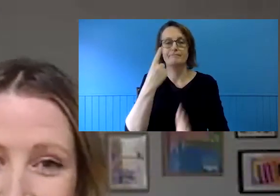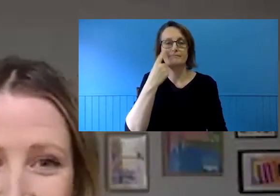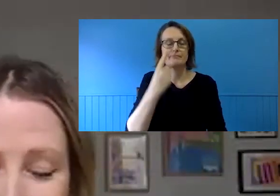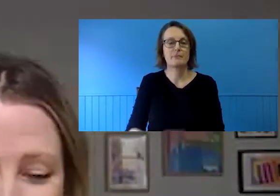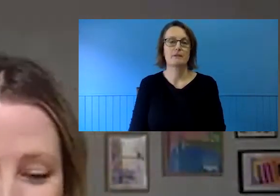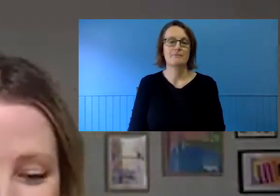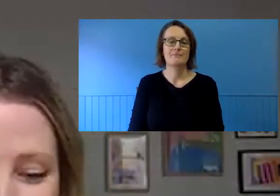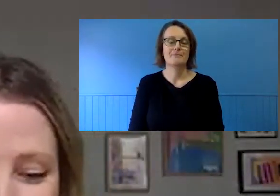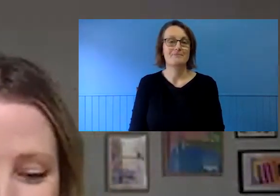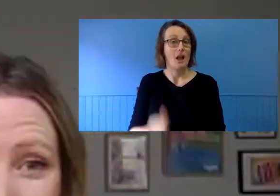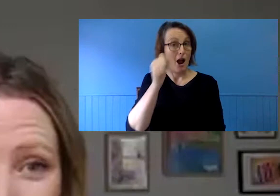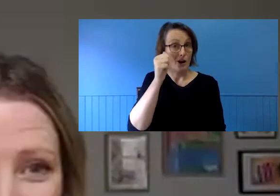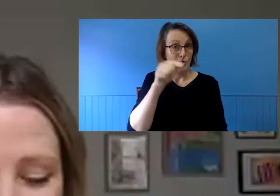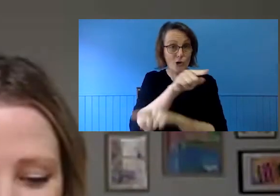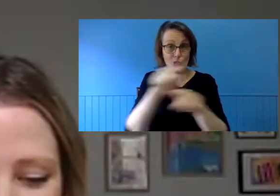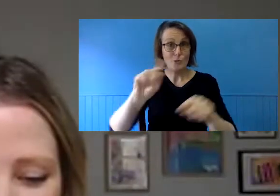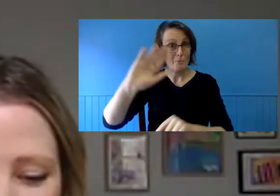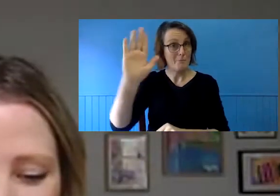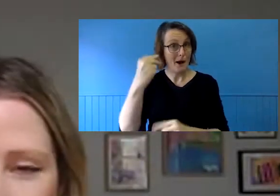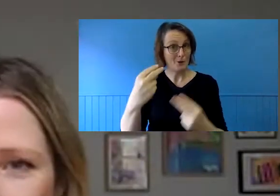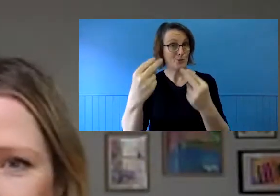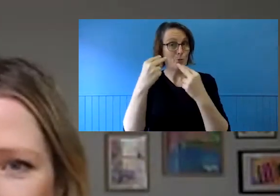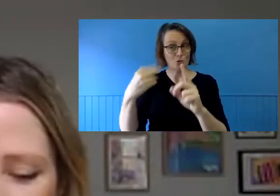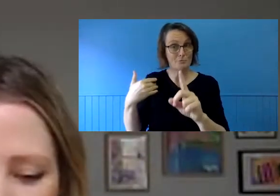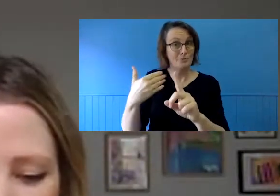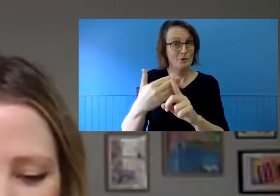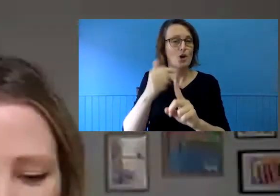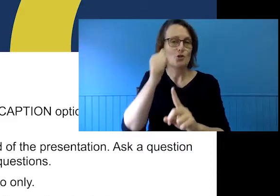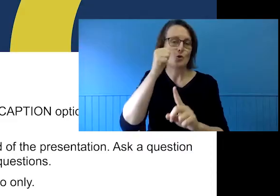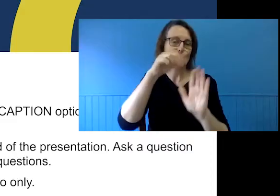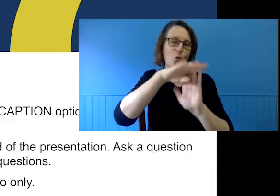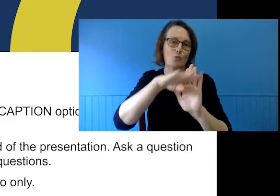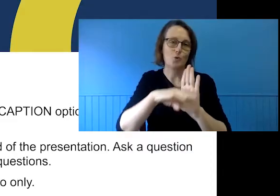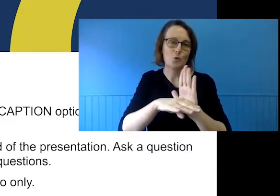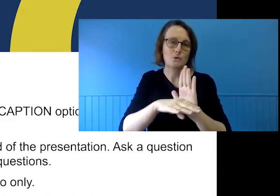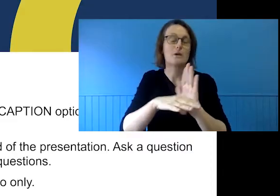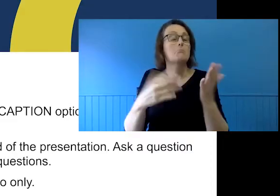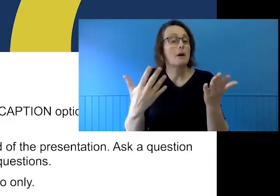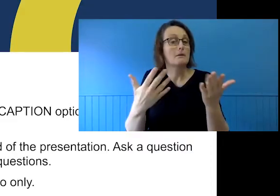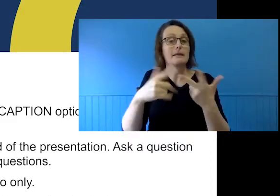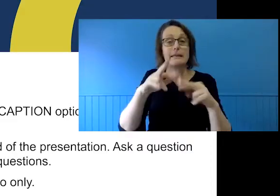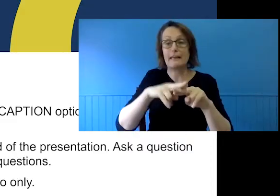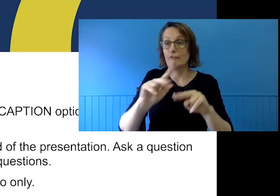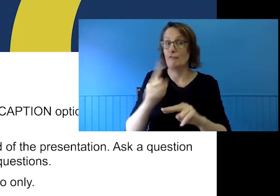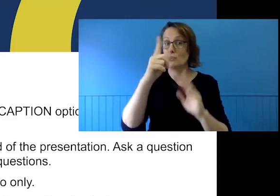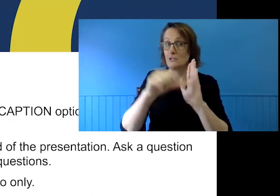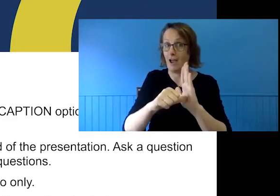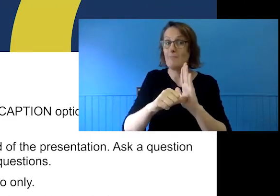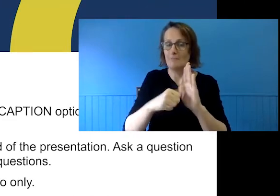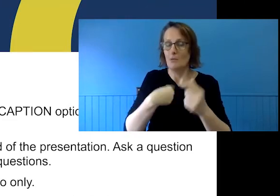you have attended our webinars now so you may be familiar with the housekeeping. Live captioning is available via zoom and